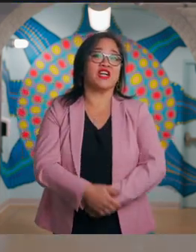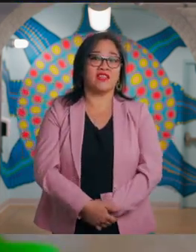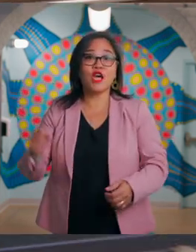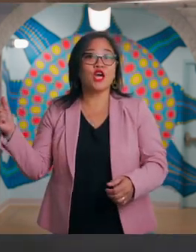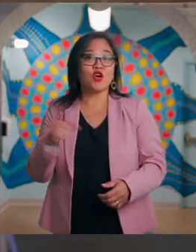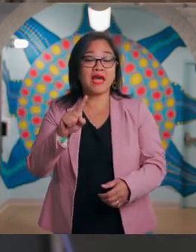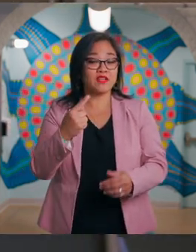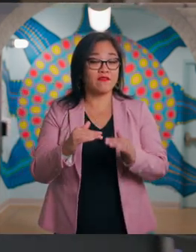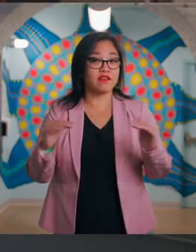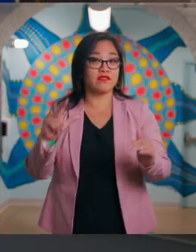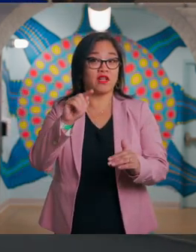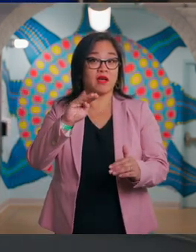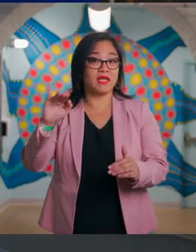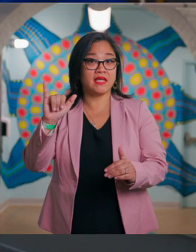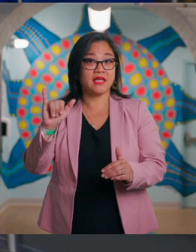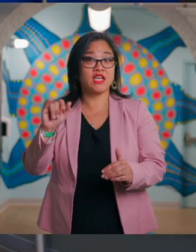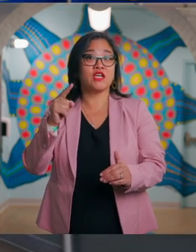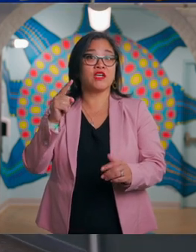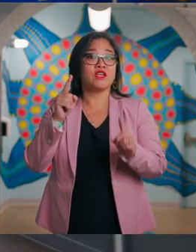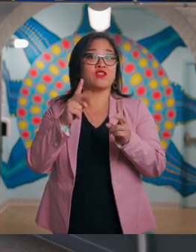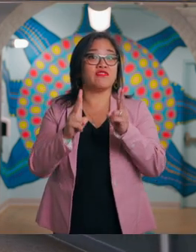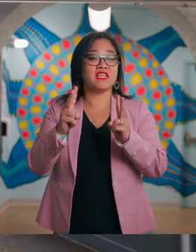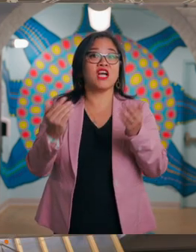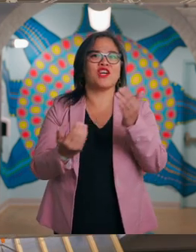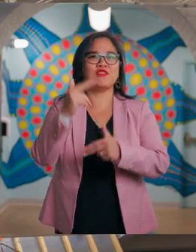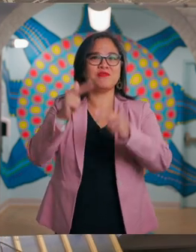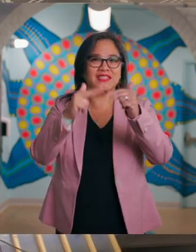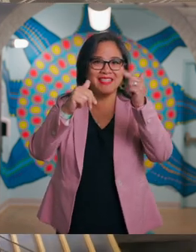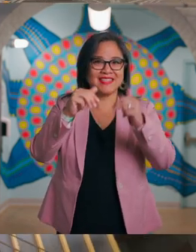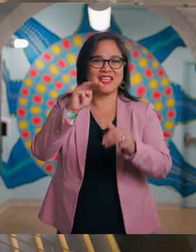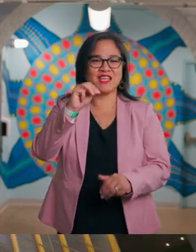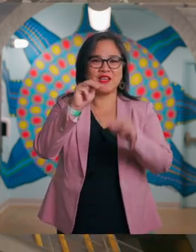Go back to the first floor lobby to visit our new building, MuseumLab,